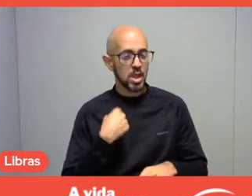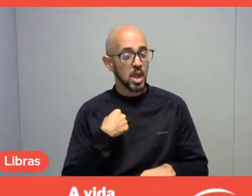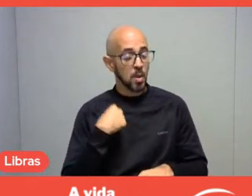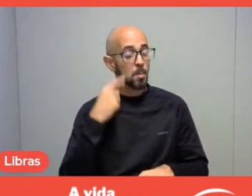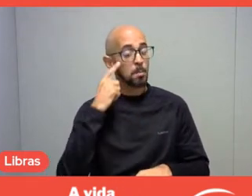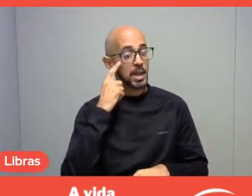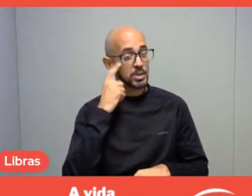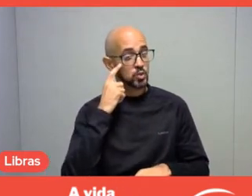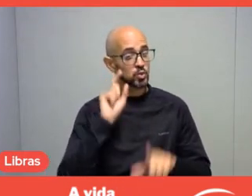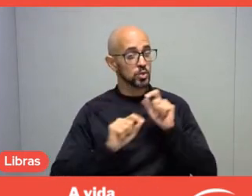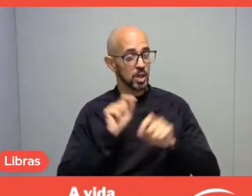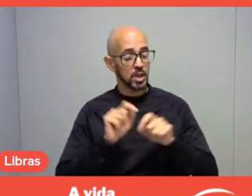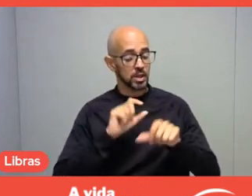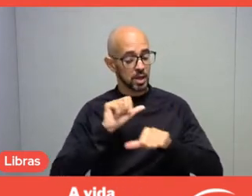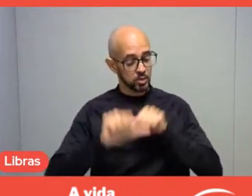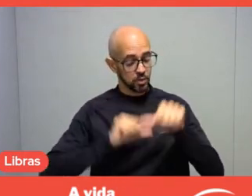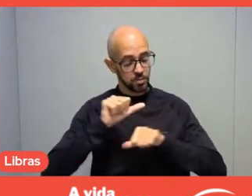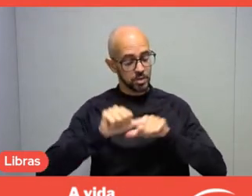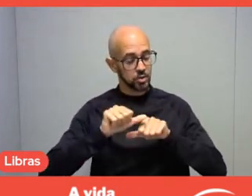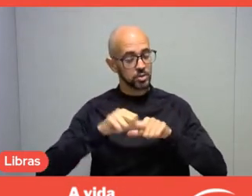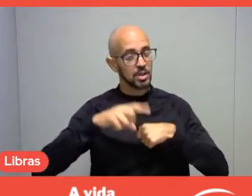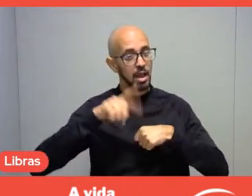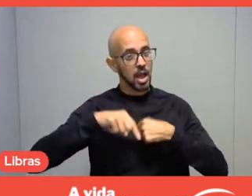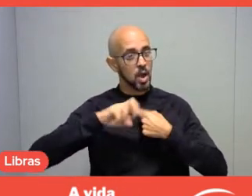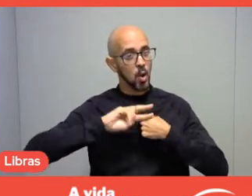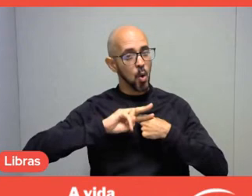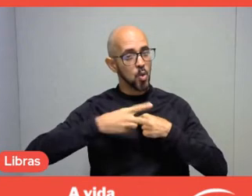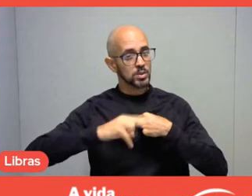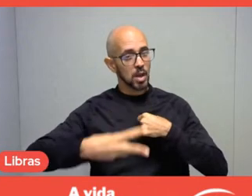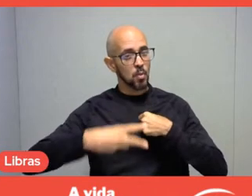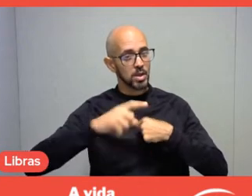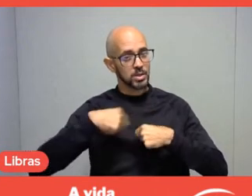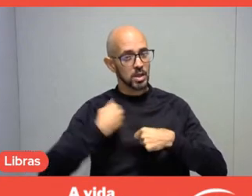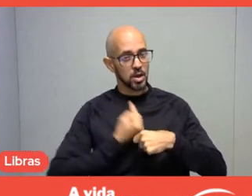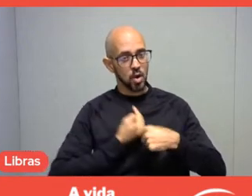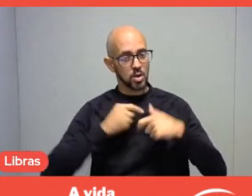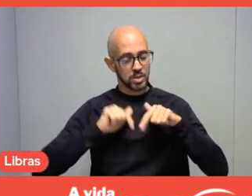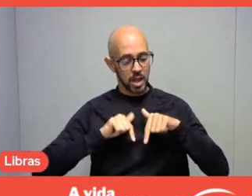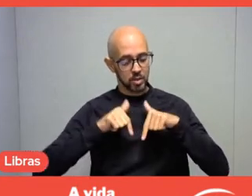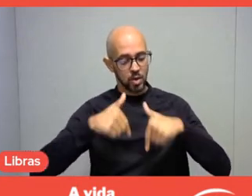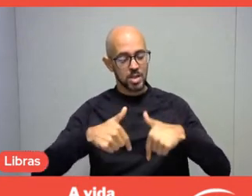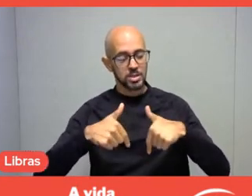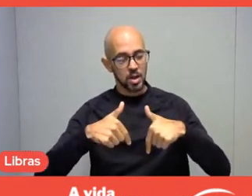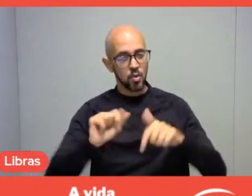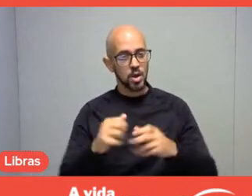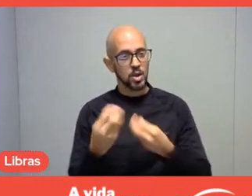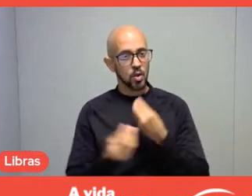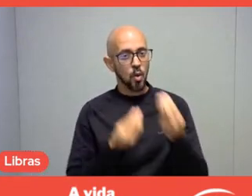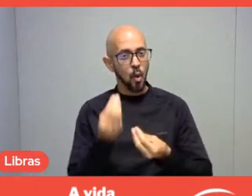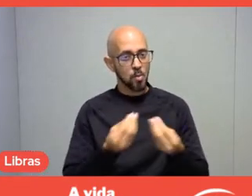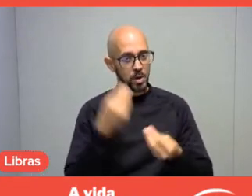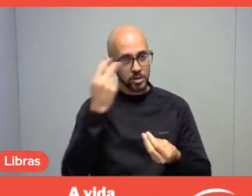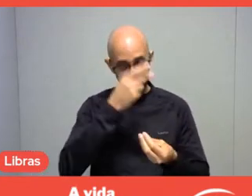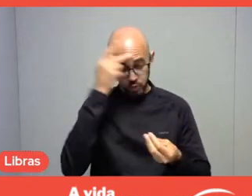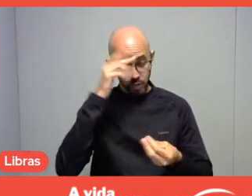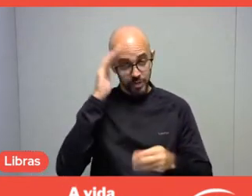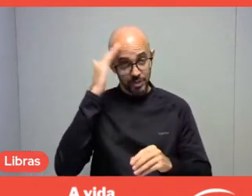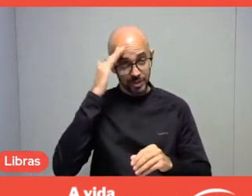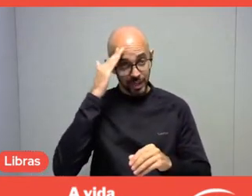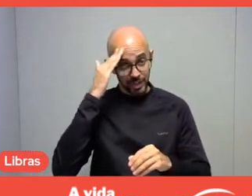is perhaps a consequence of our actions, of the way people understand, of how they experience leisure,